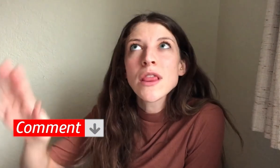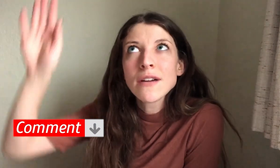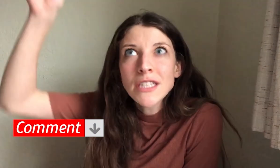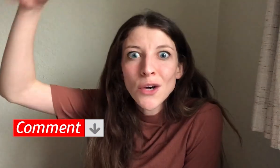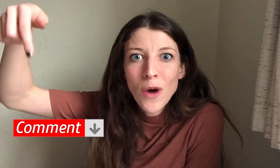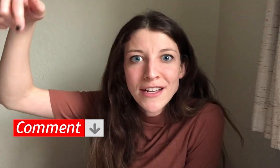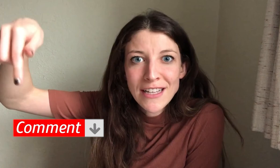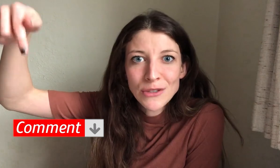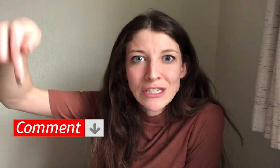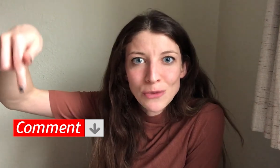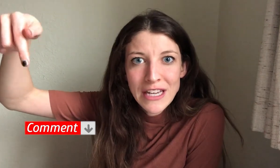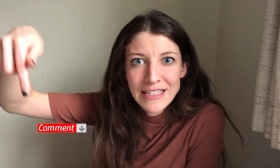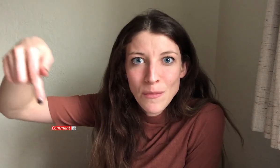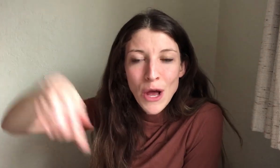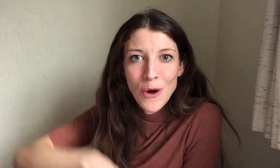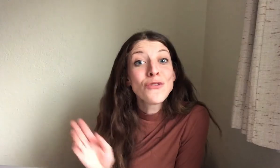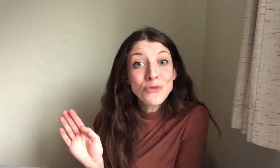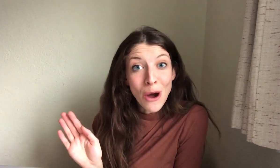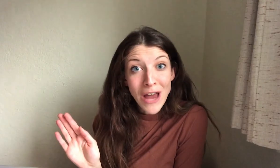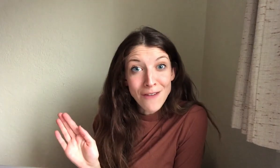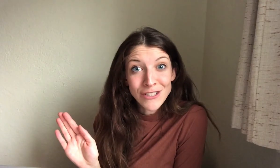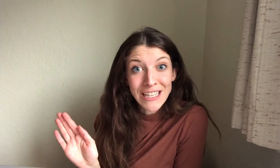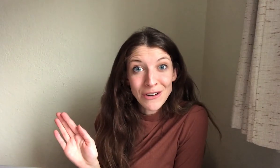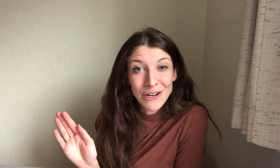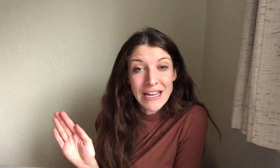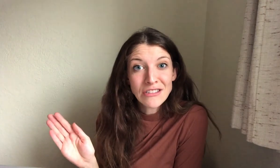love to hear what accessory you would get down below. If you don't have ReSound hearing aids.